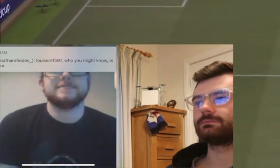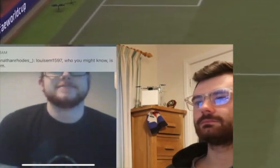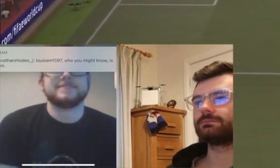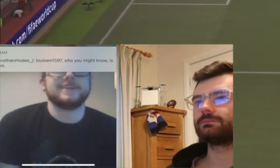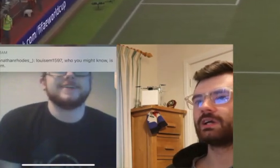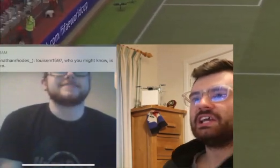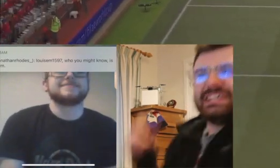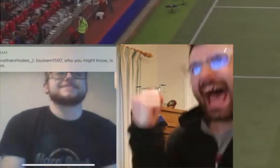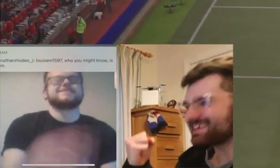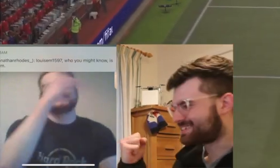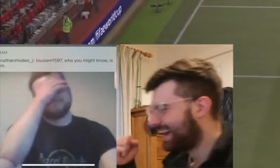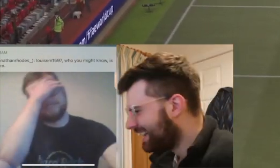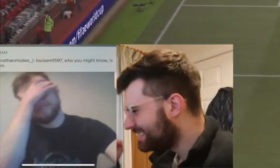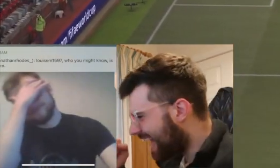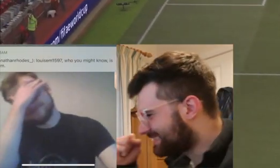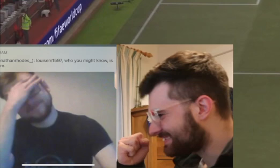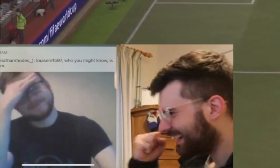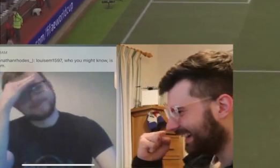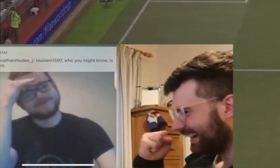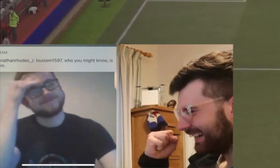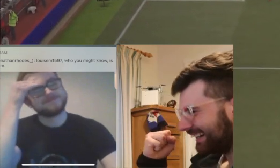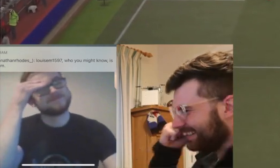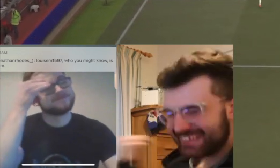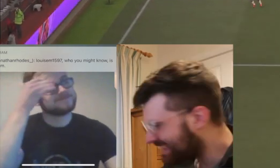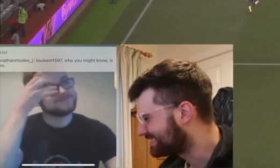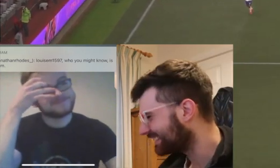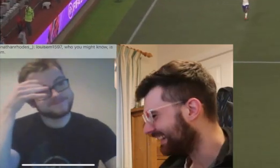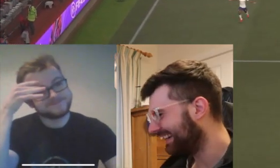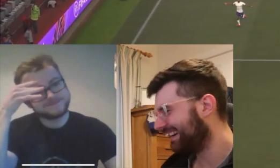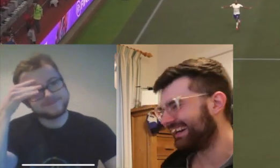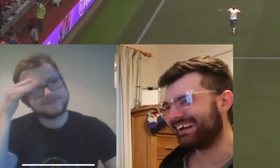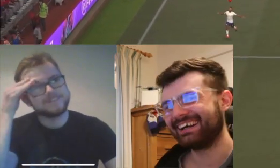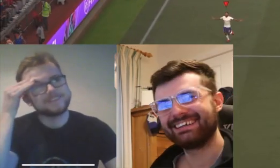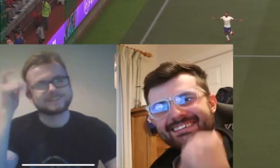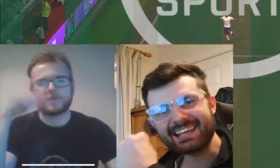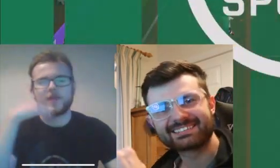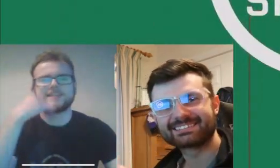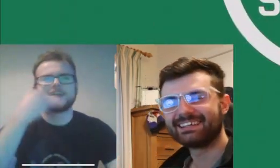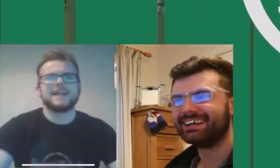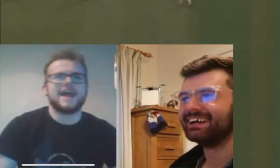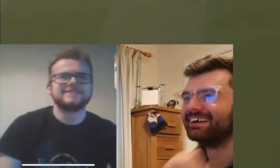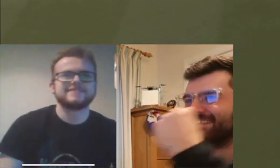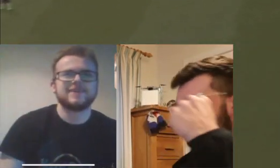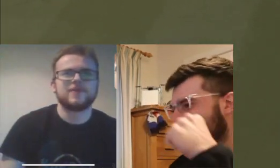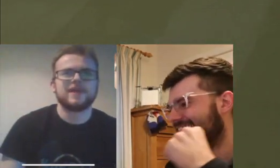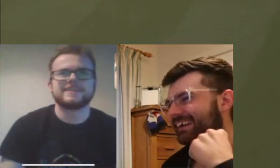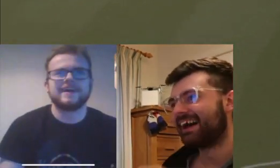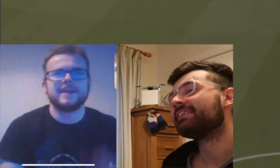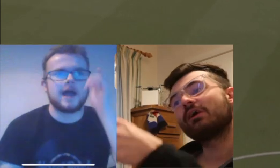Rhys: Oh nooo! Thomas: YES! Rhys: Still plenty of time yet